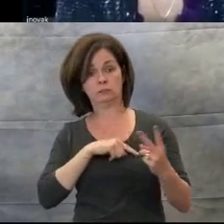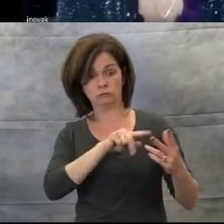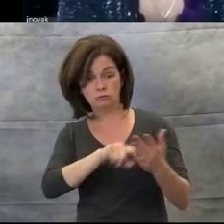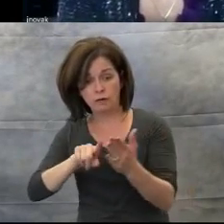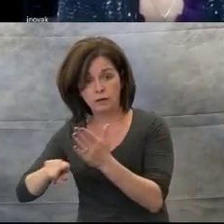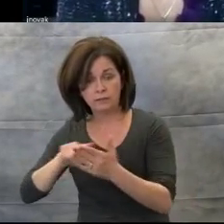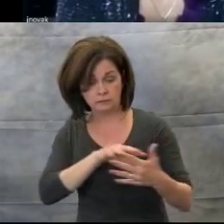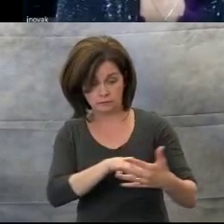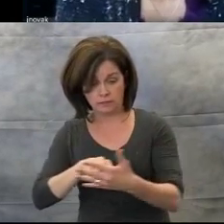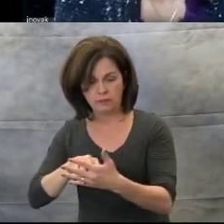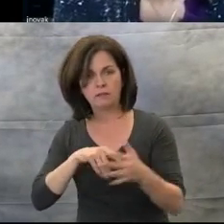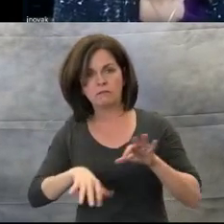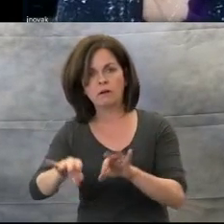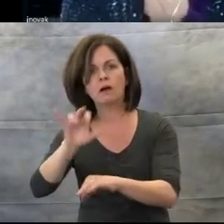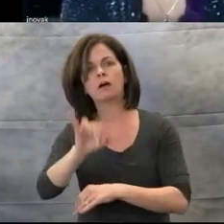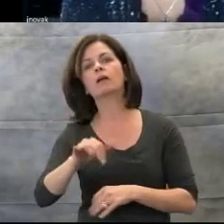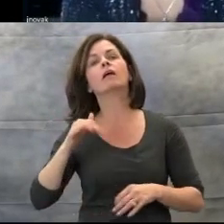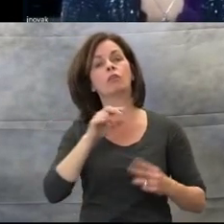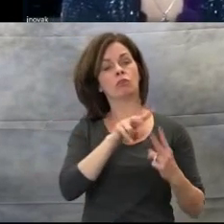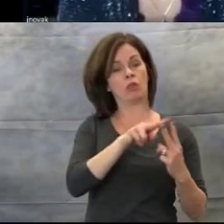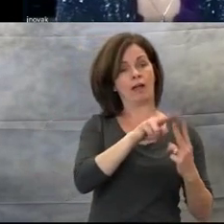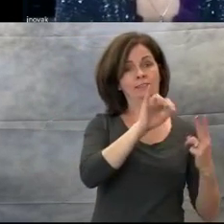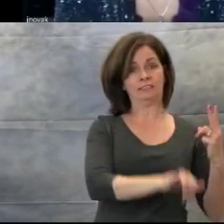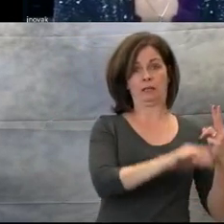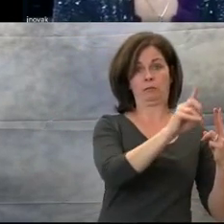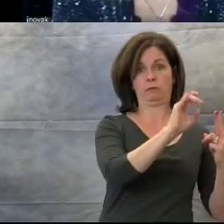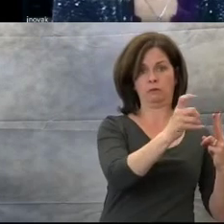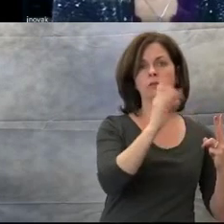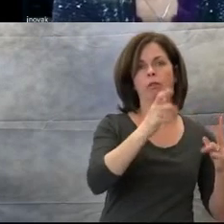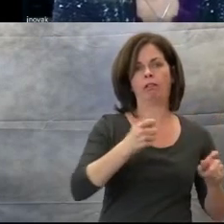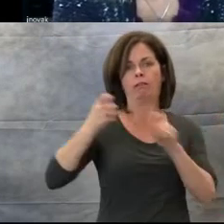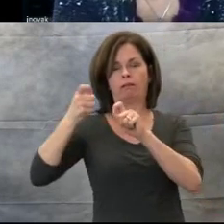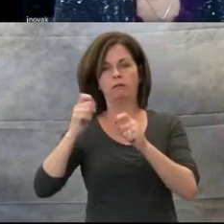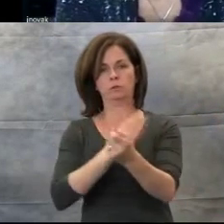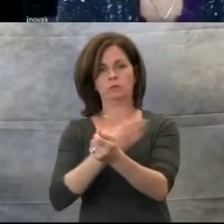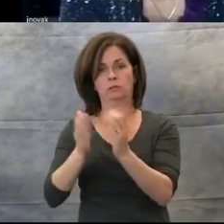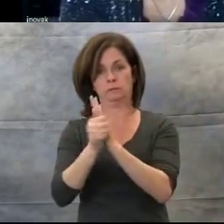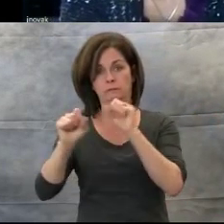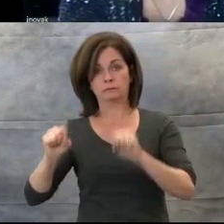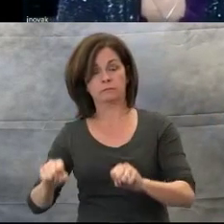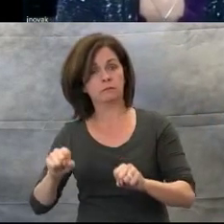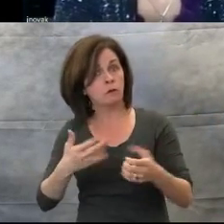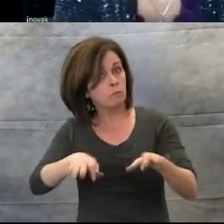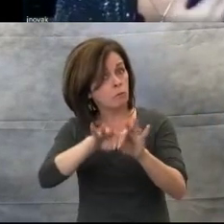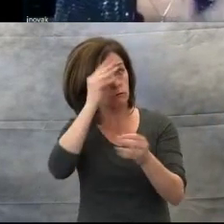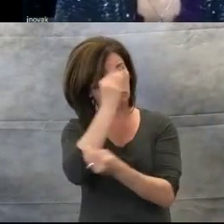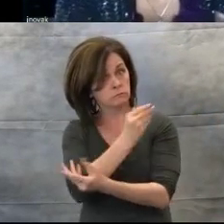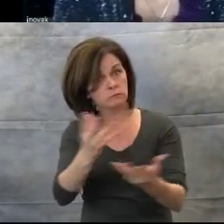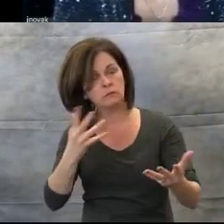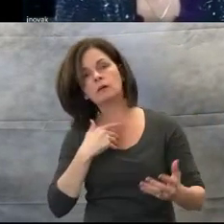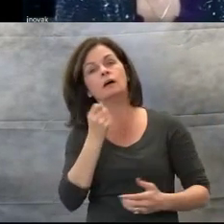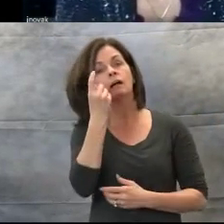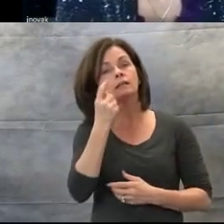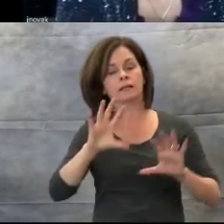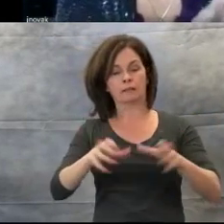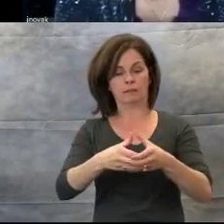Of course, it's important to note, that in those studies, the sample size is very small. Like most studies with blindness, it's a low incidence